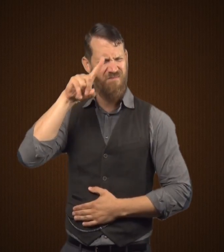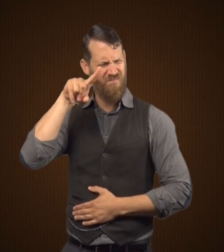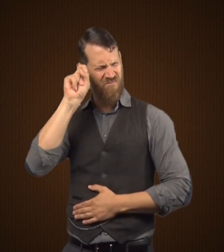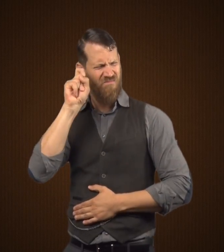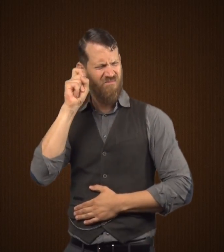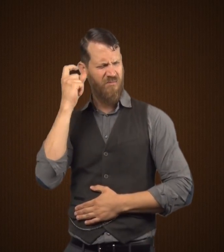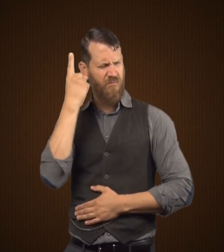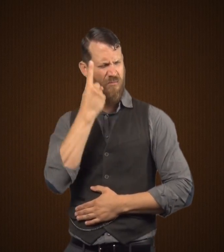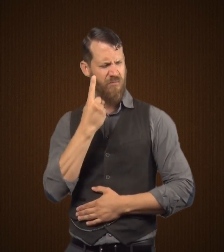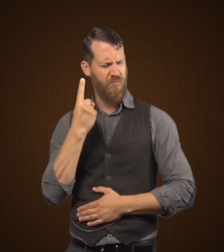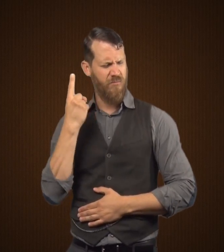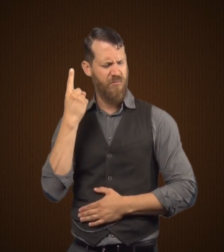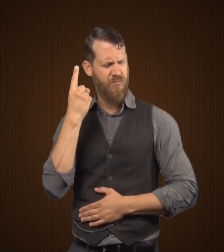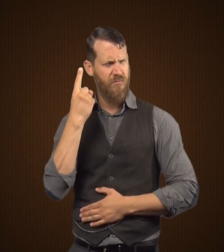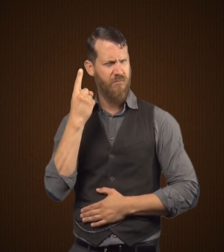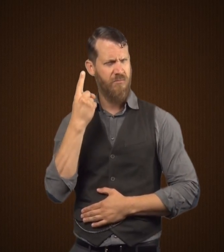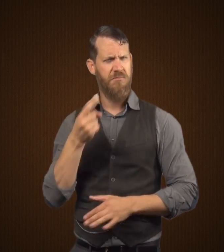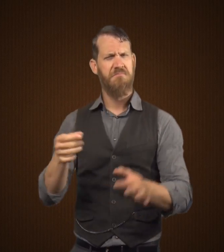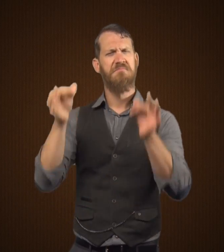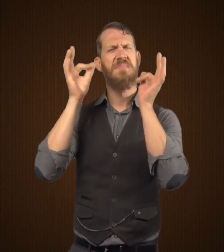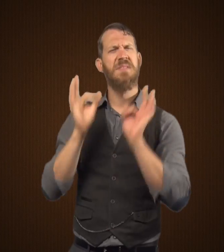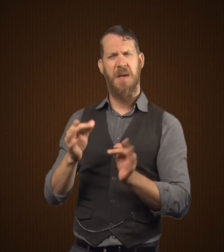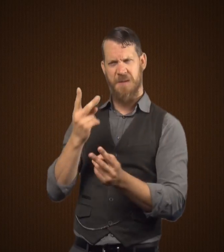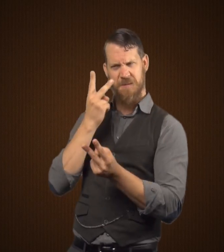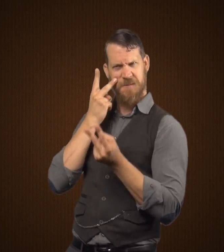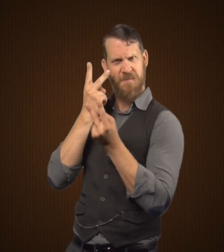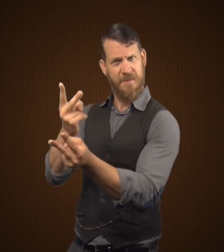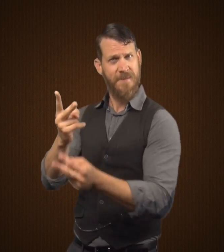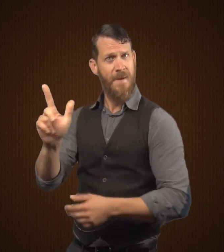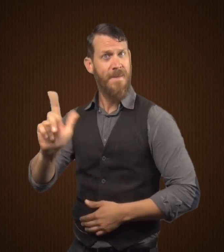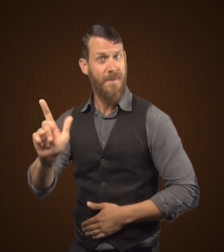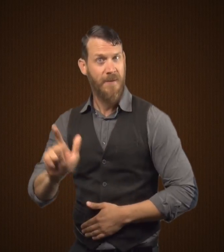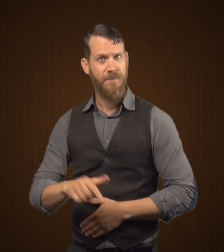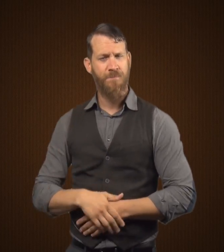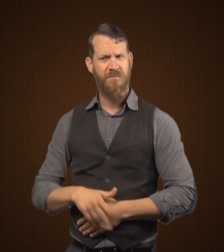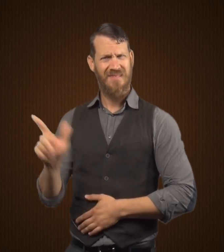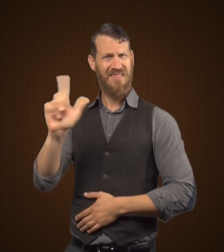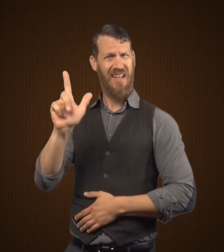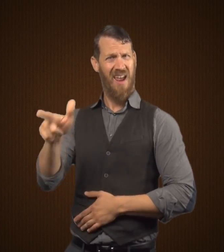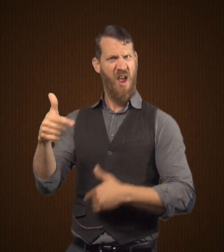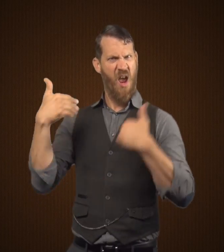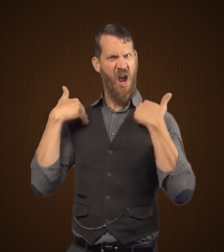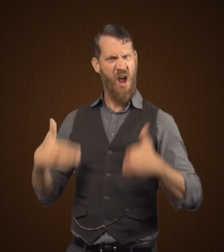Now Mr. Utterson was wondering what was going on, and he decides to see his friend Dr. Lanyon.